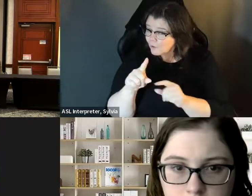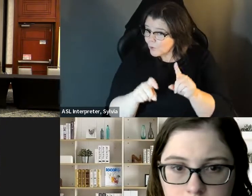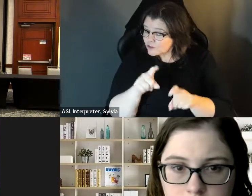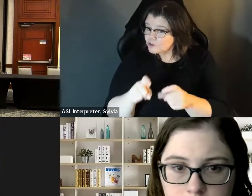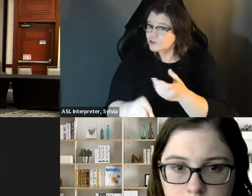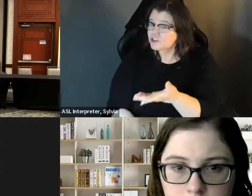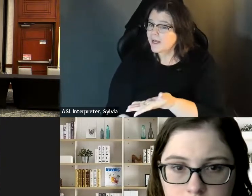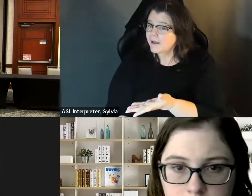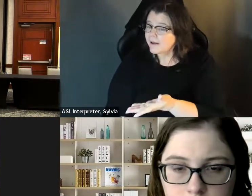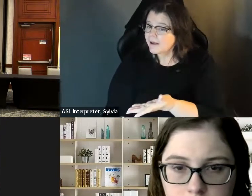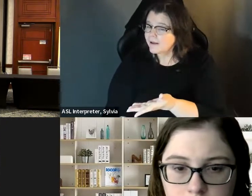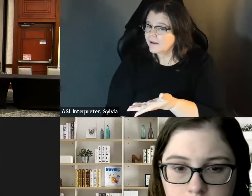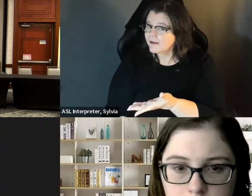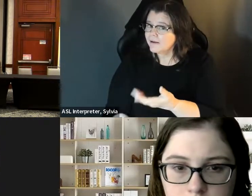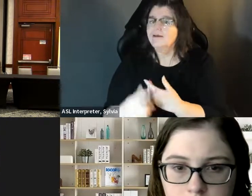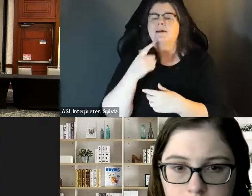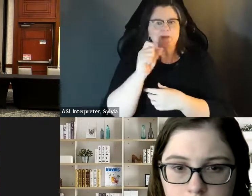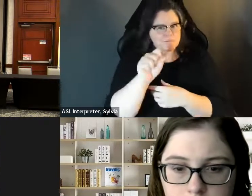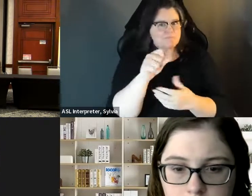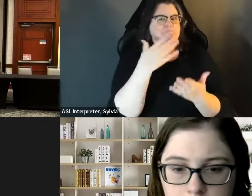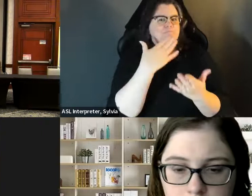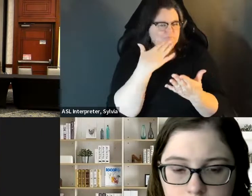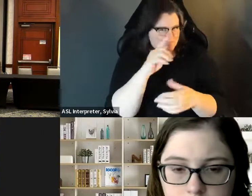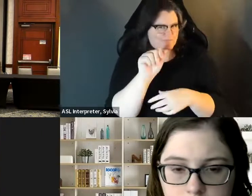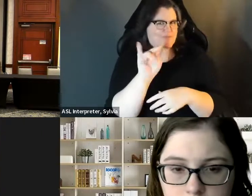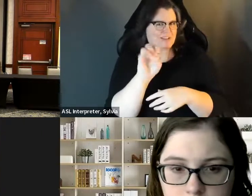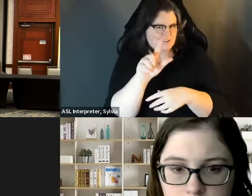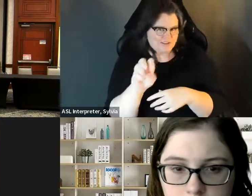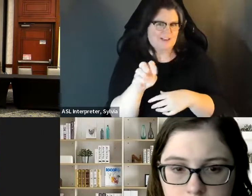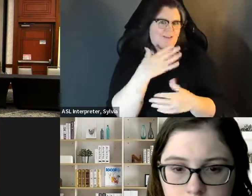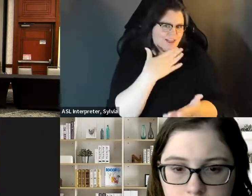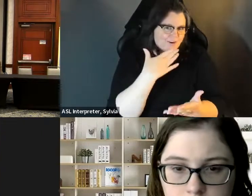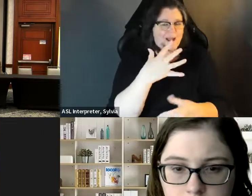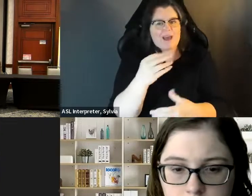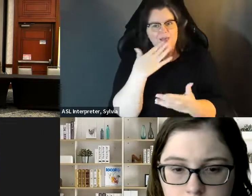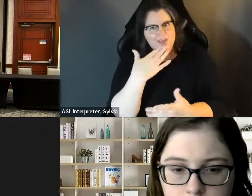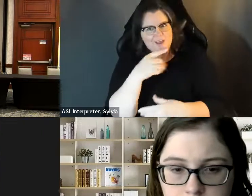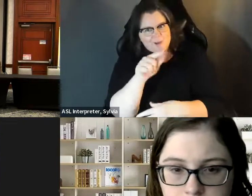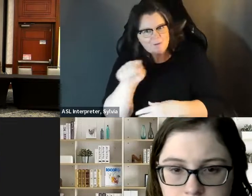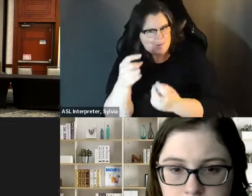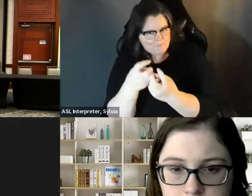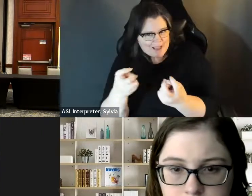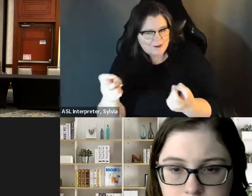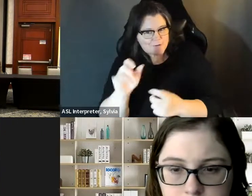audience, so Tony, if there are any questions in the chat, can you please let us know what they are for our panelists? » Yeah, thank you so much and